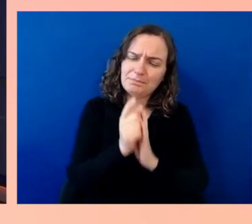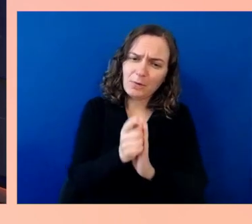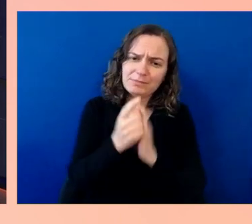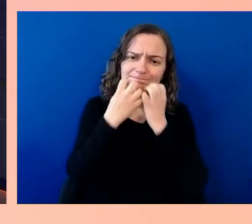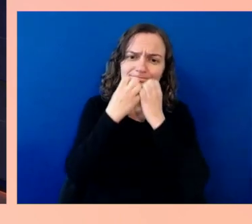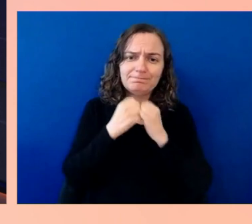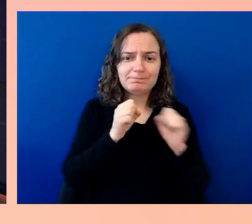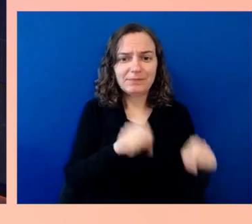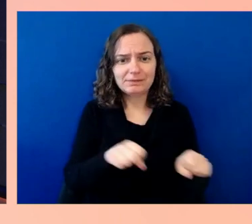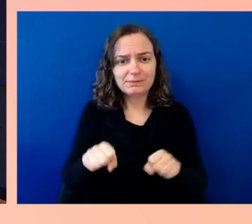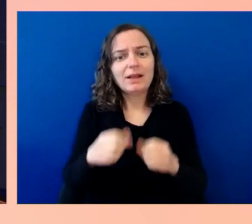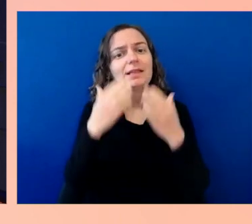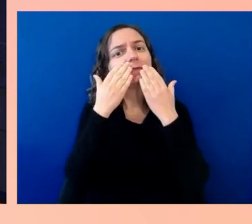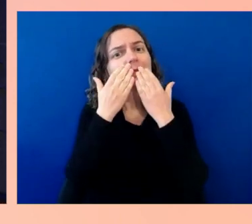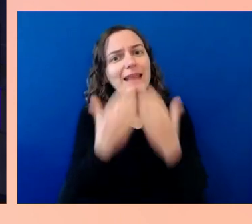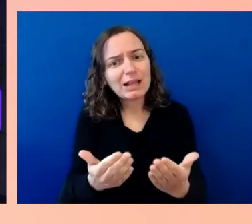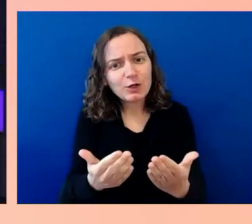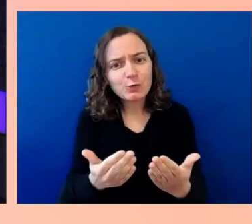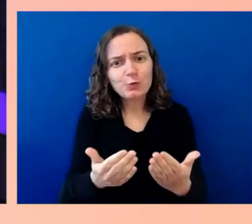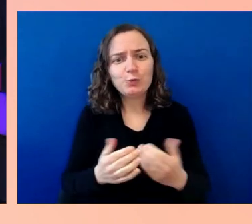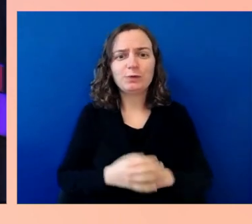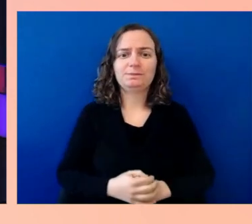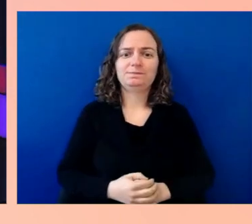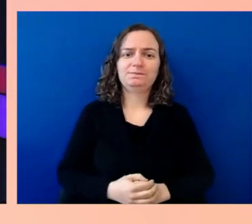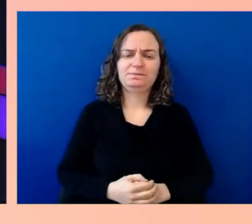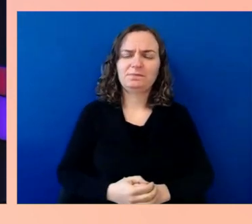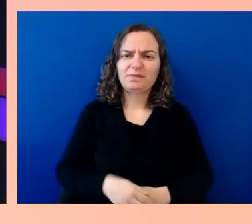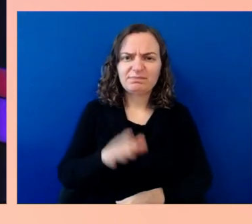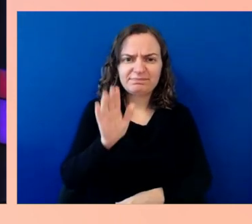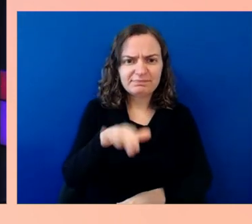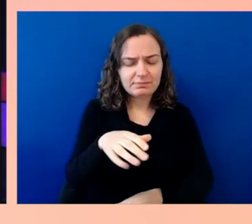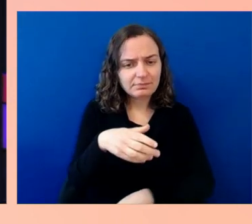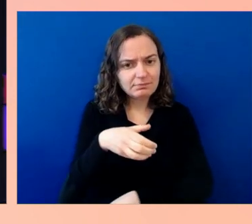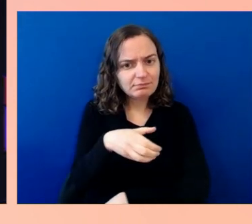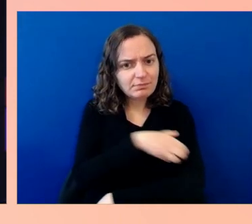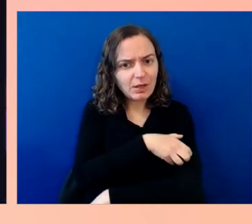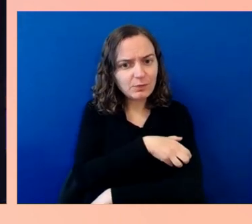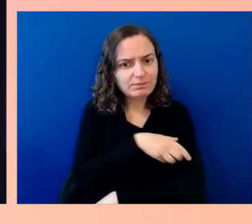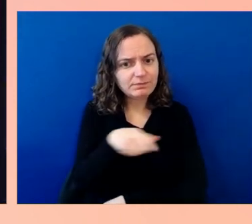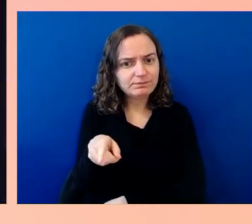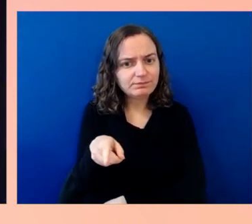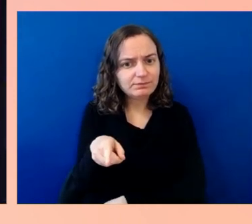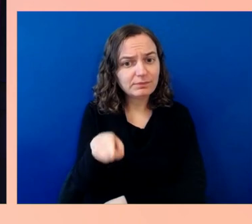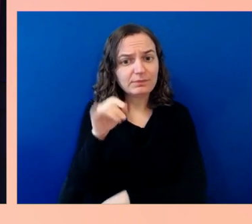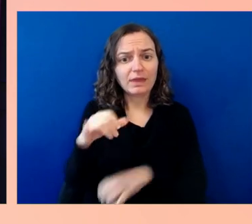An intersectional approach is utterly crucial to how we think about